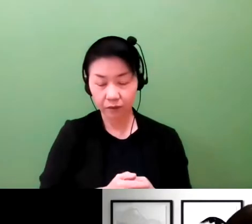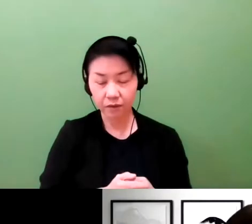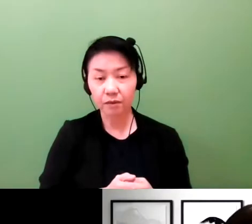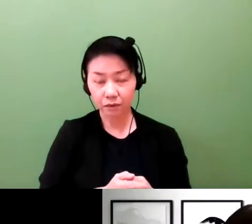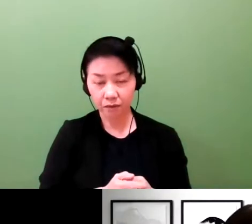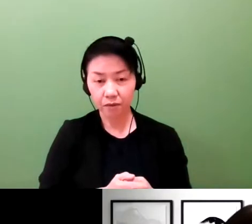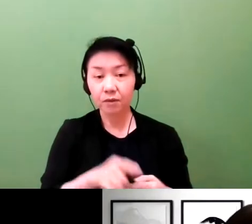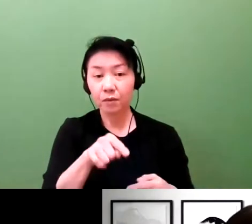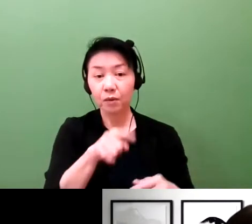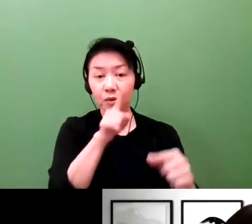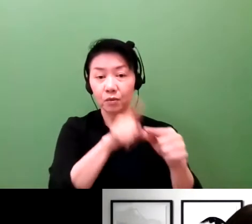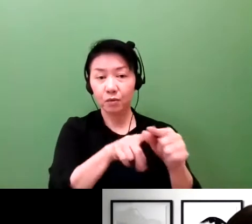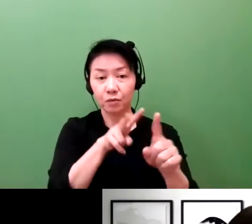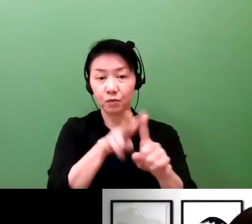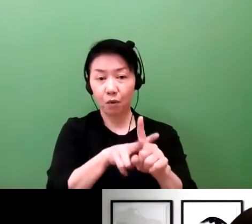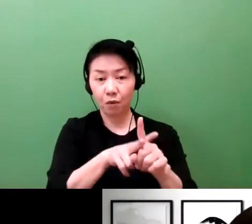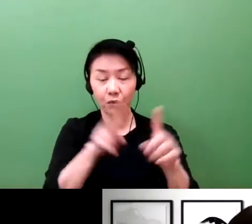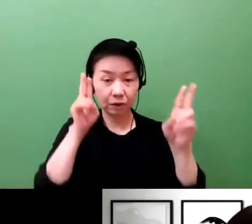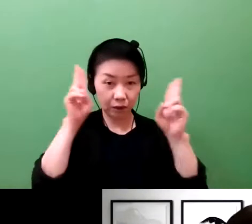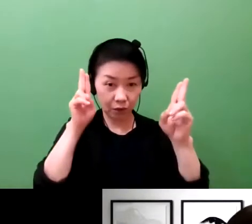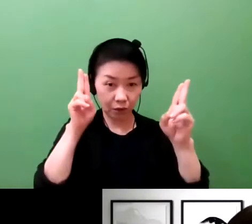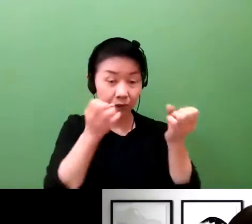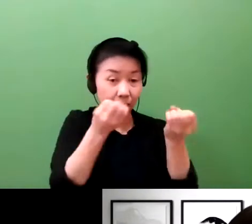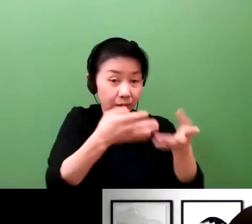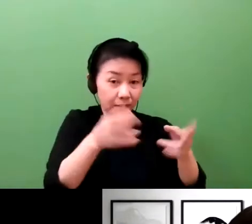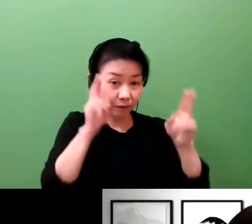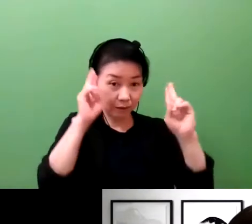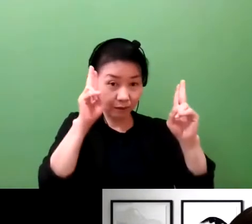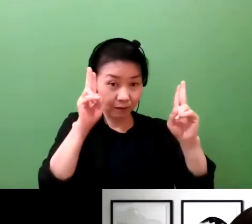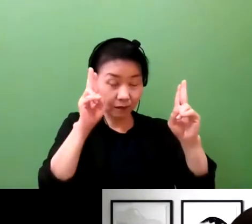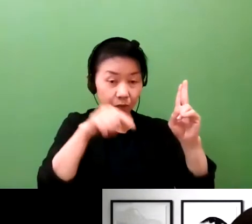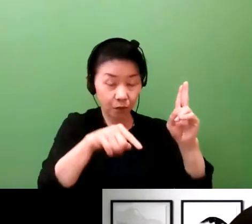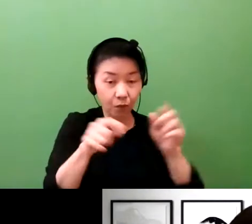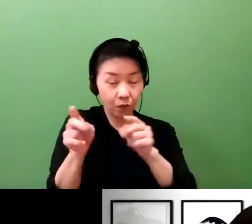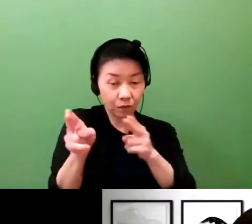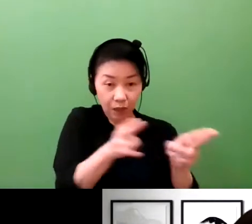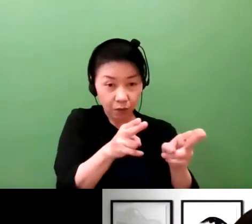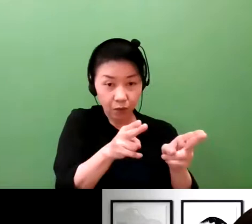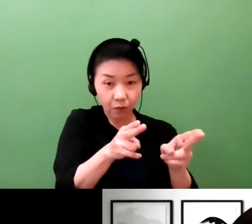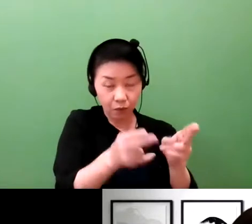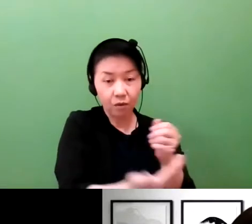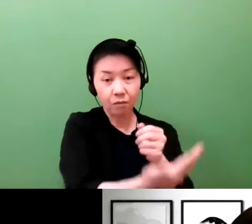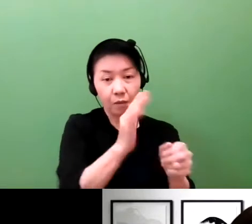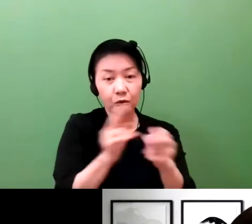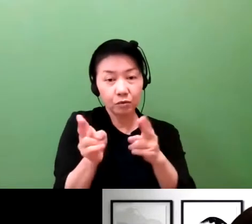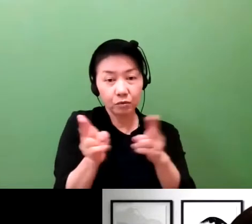This is a bit of a utility model system for the small and medium-sized enterprises and also startups.